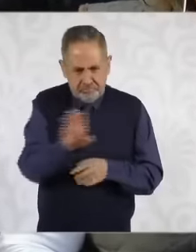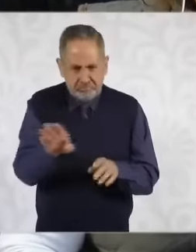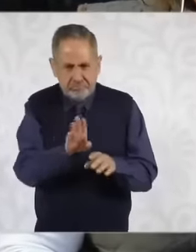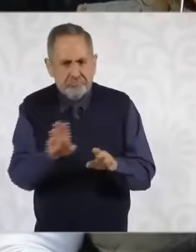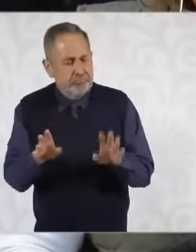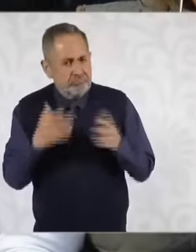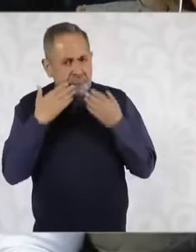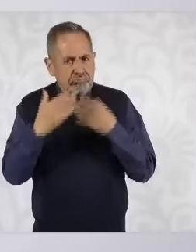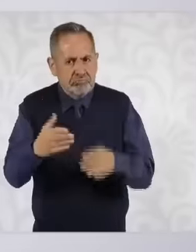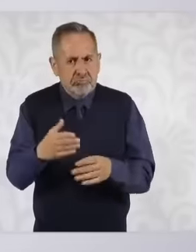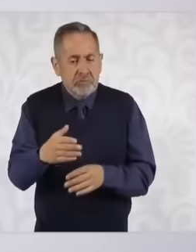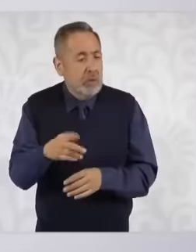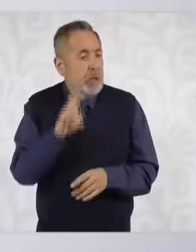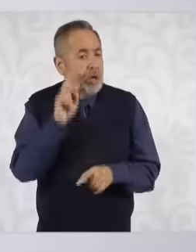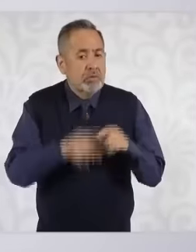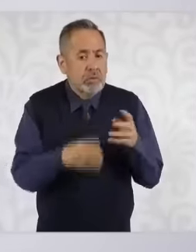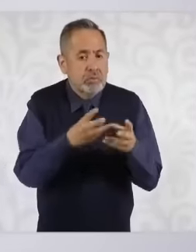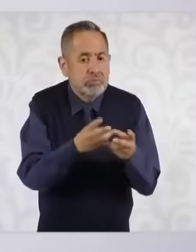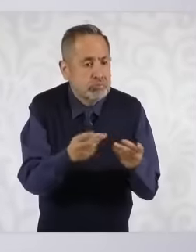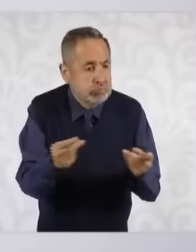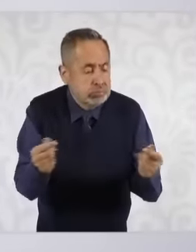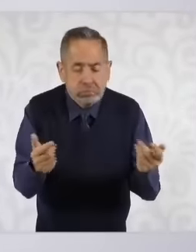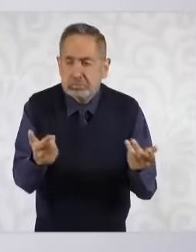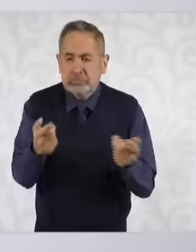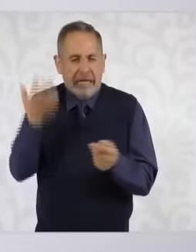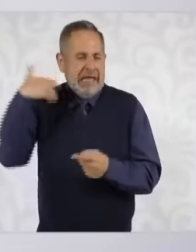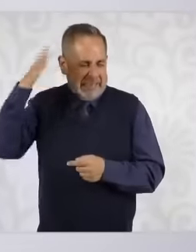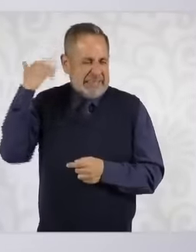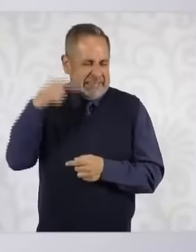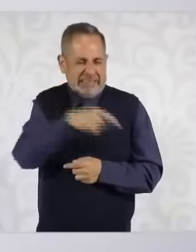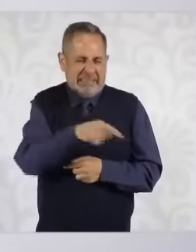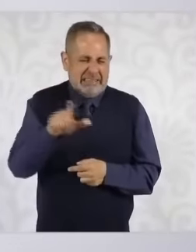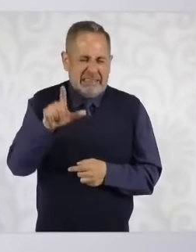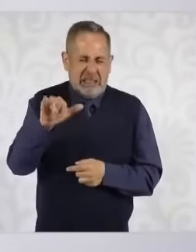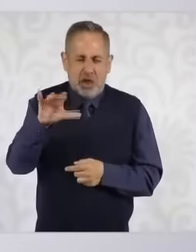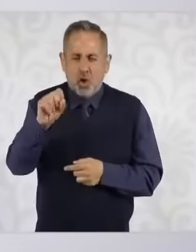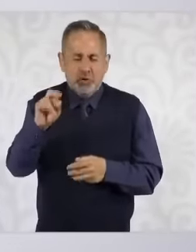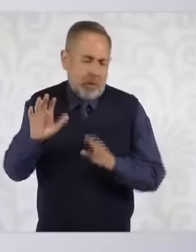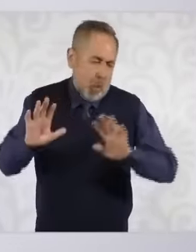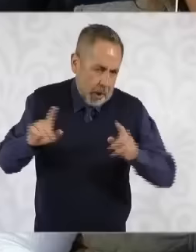stores of Liconza or Diconza, rather, Sorry, it's one Ask him this two,